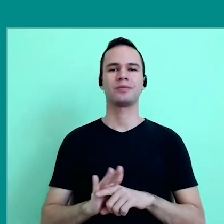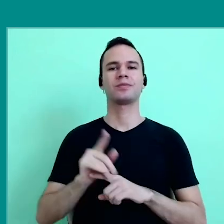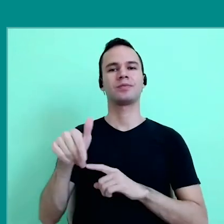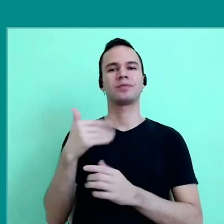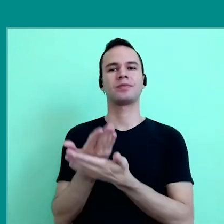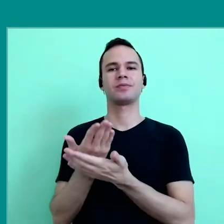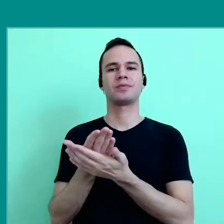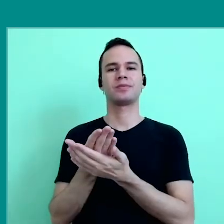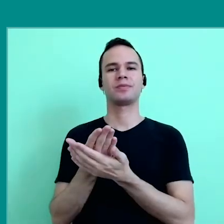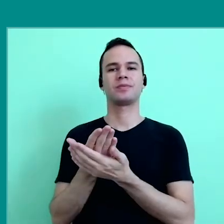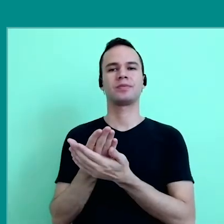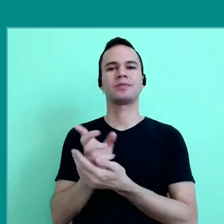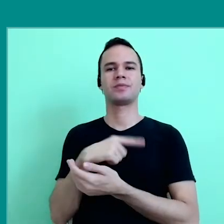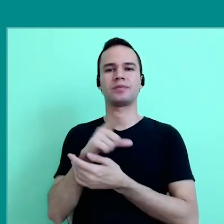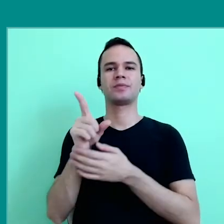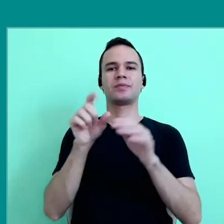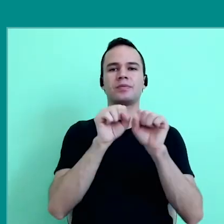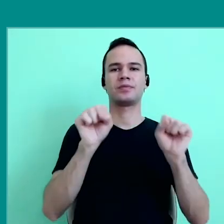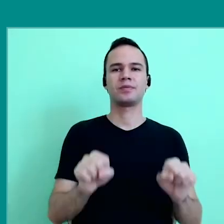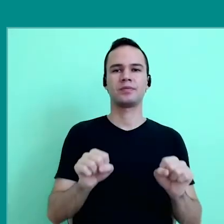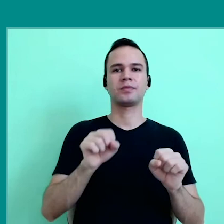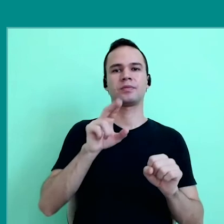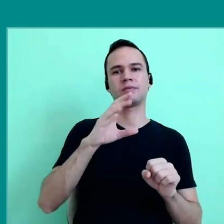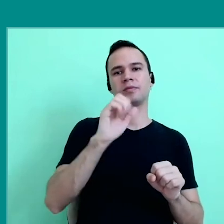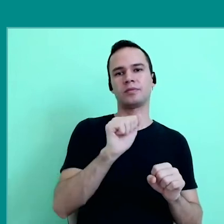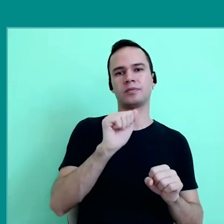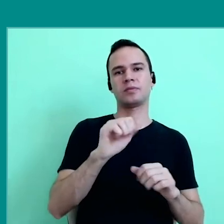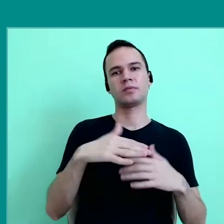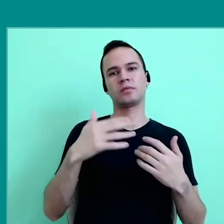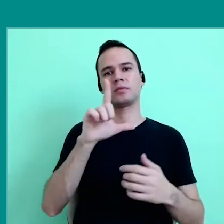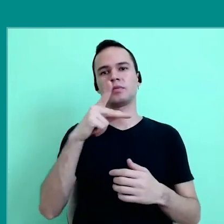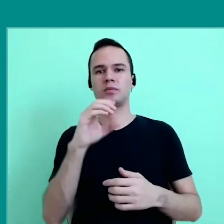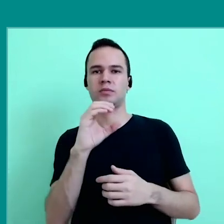classrooms where there are programs like UCAO or LPC.